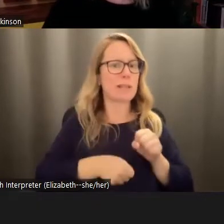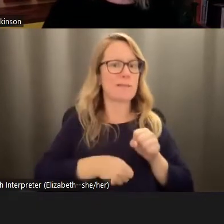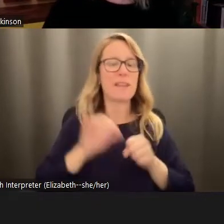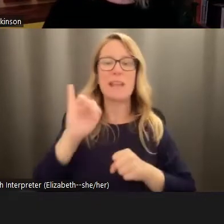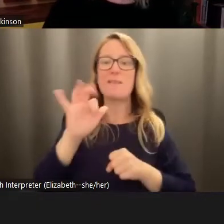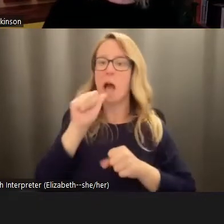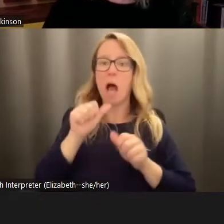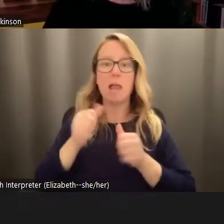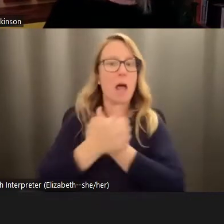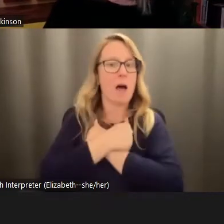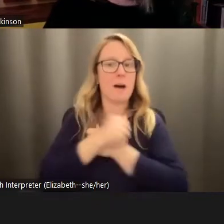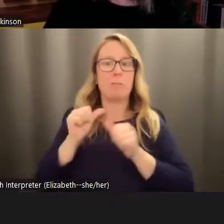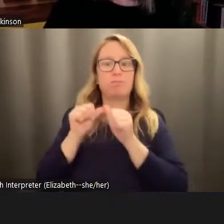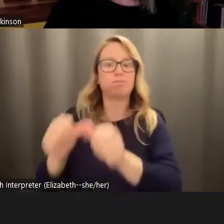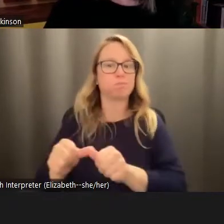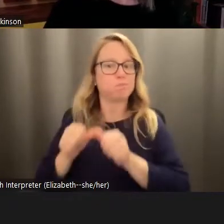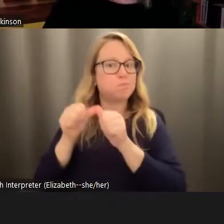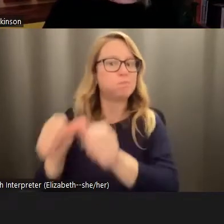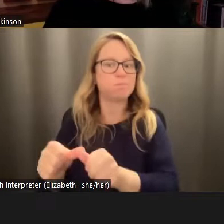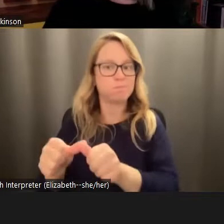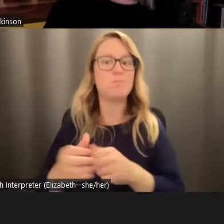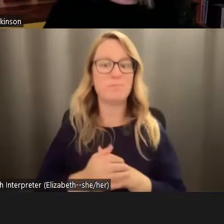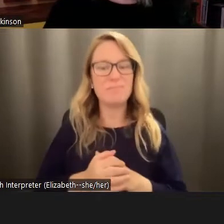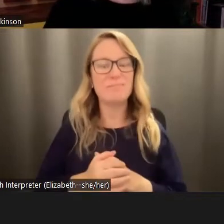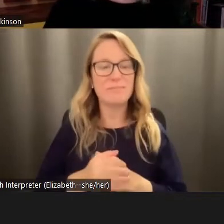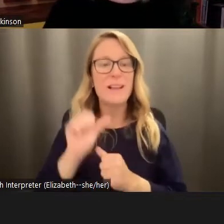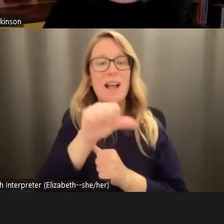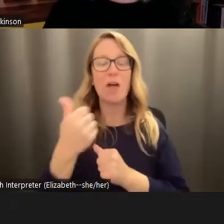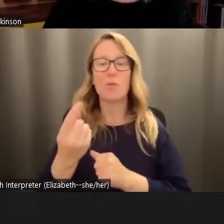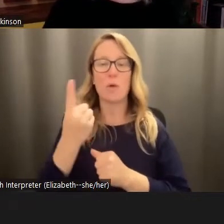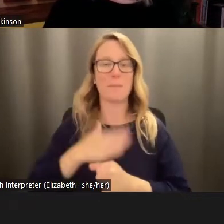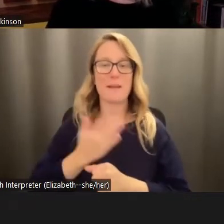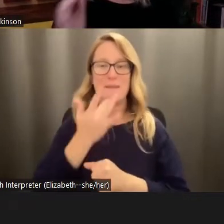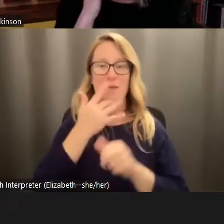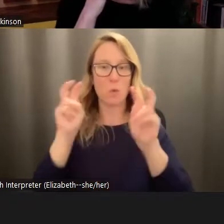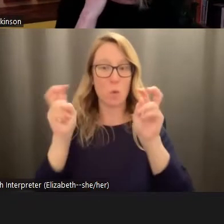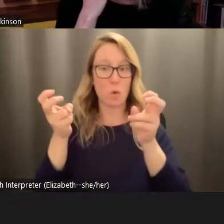persevering? Another one of my favorite quotes is from Malkia,